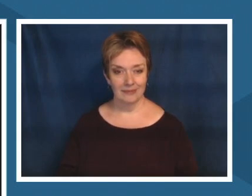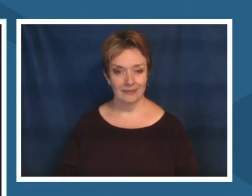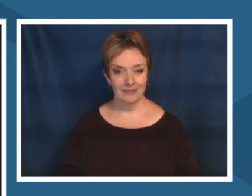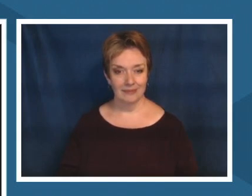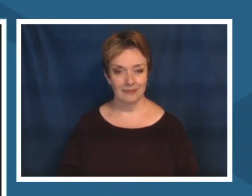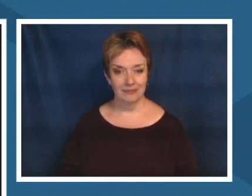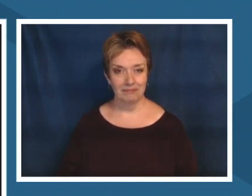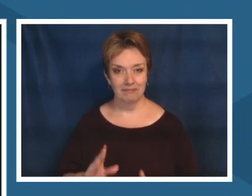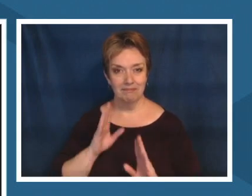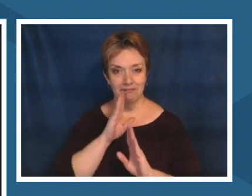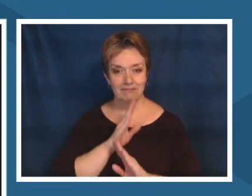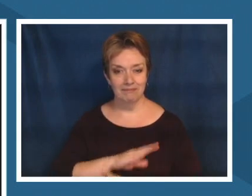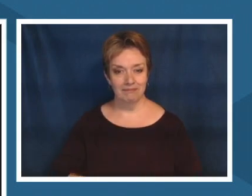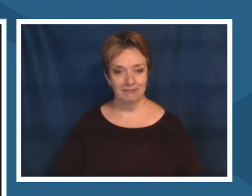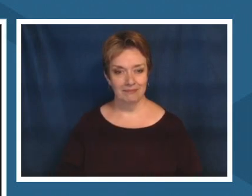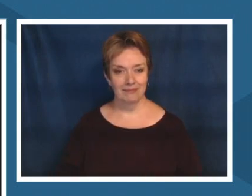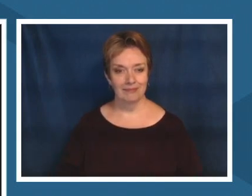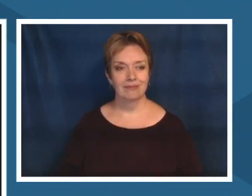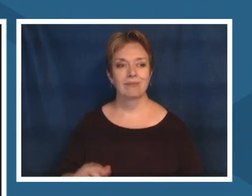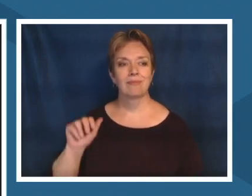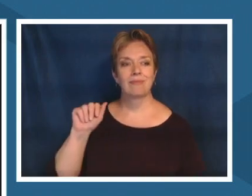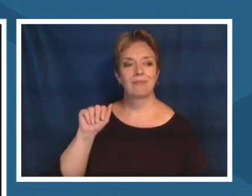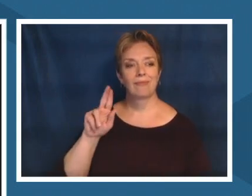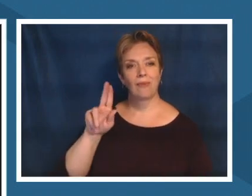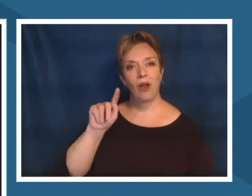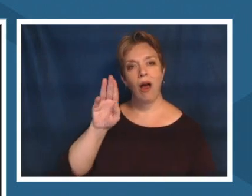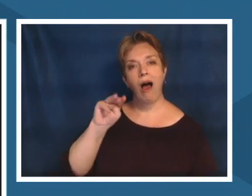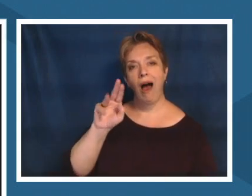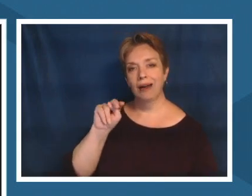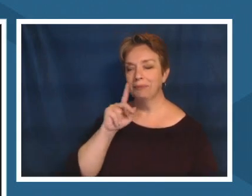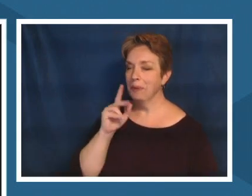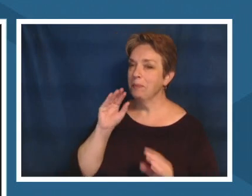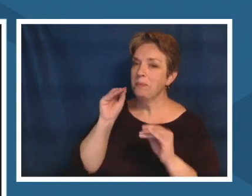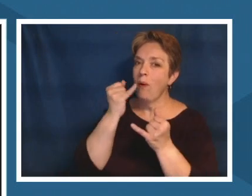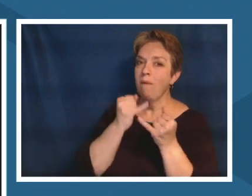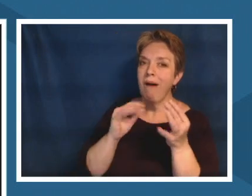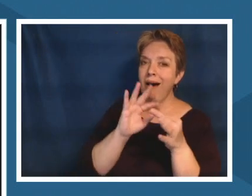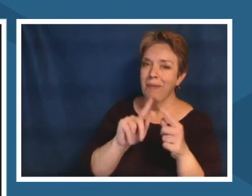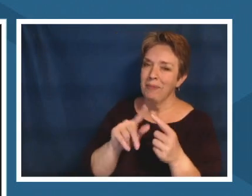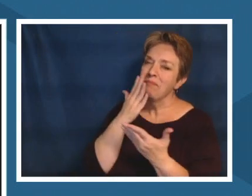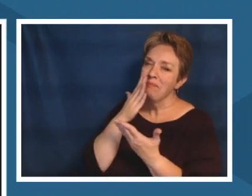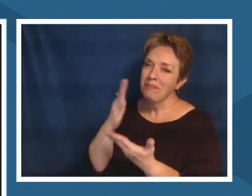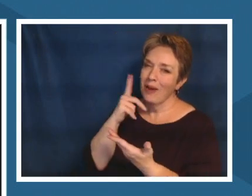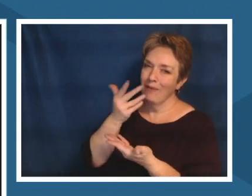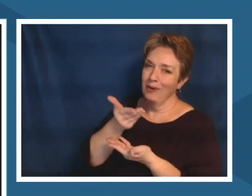no but thank you for having us today it was great to talk with all of you i